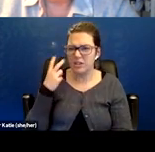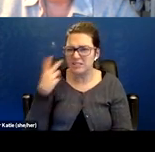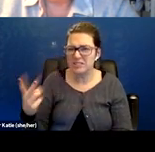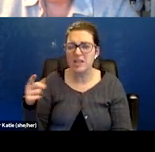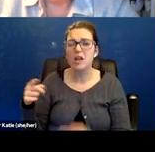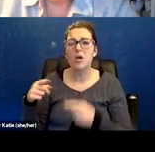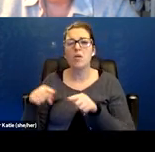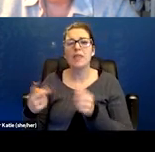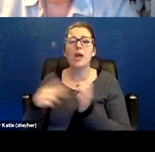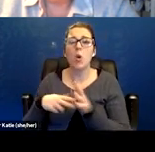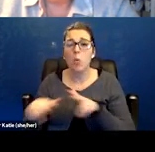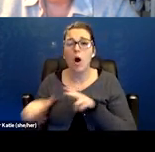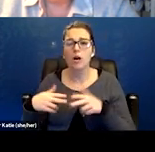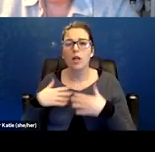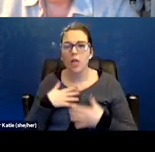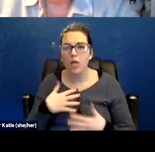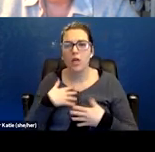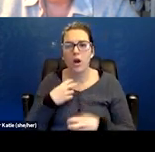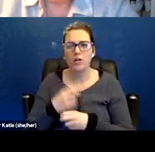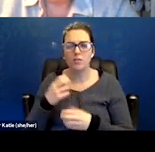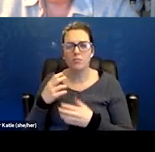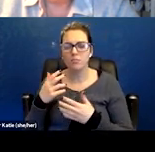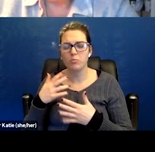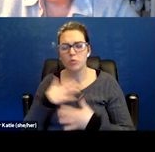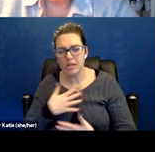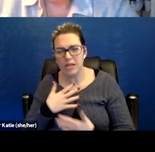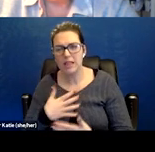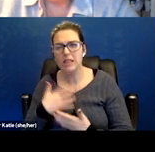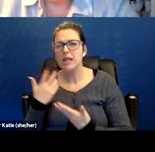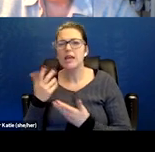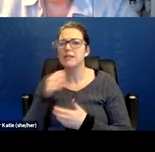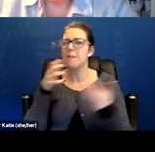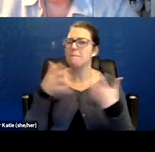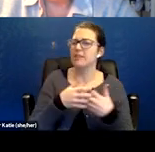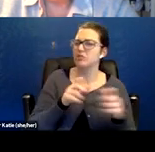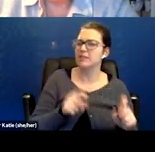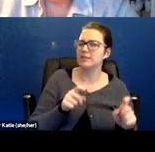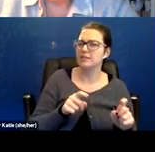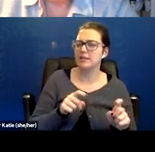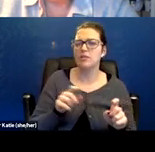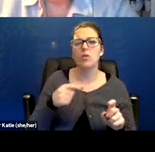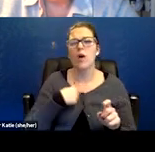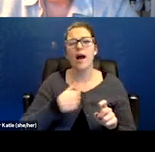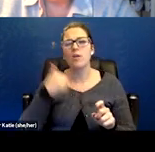that doesn't match the physiological testing. So I wouldn't get hung up on trying to find a test that's going to,